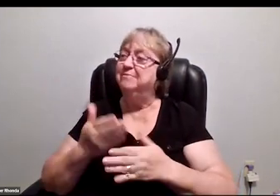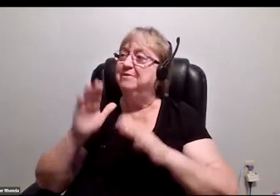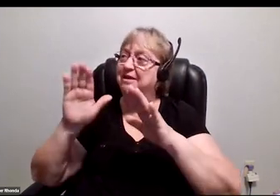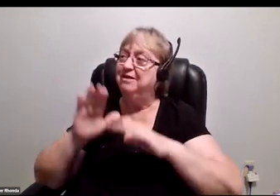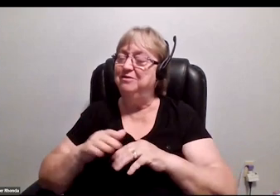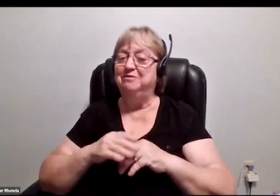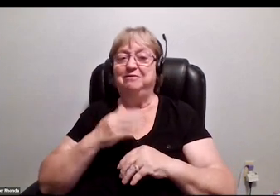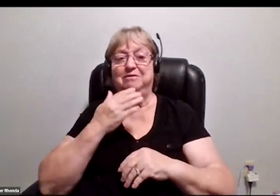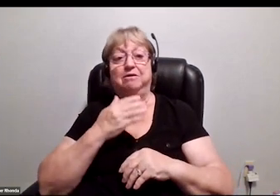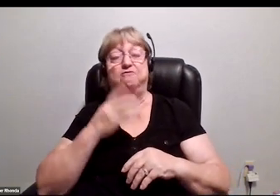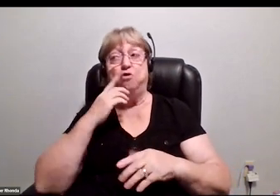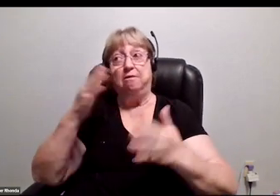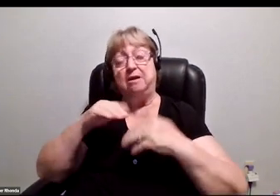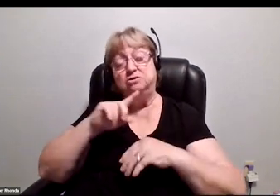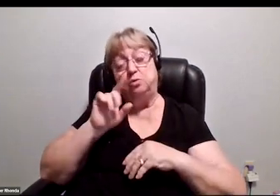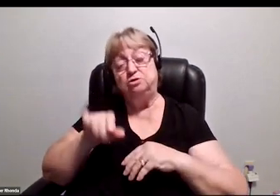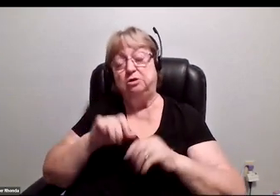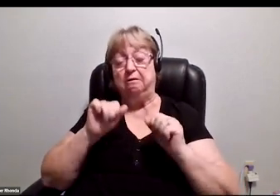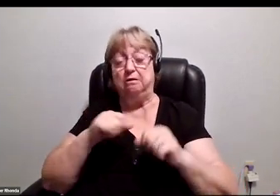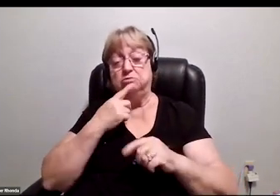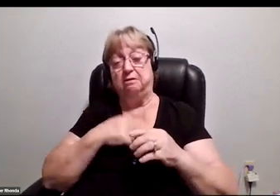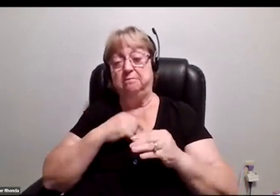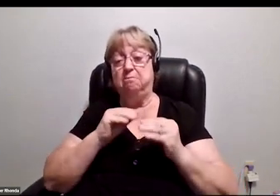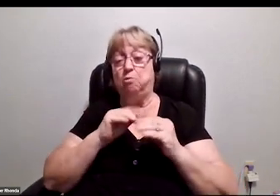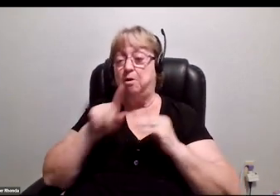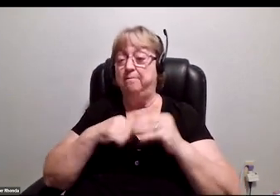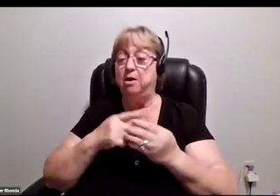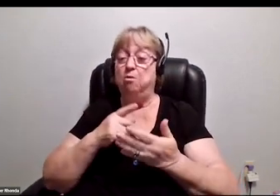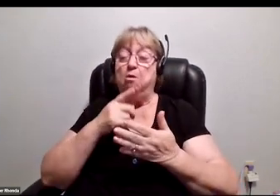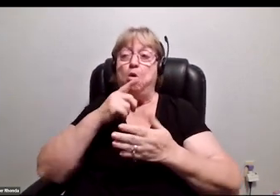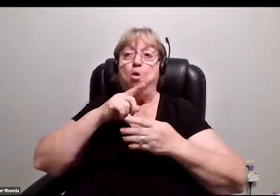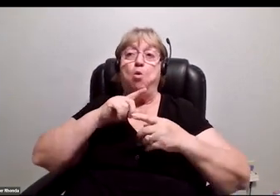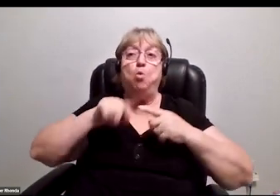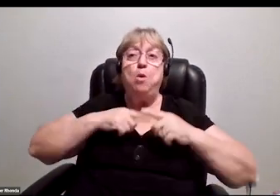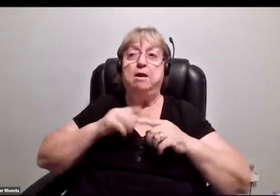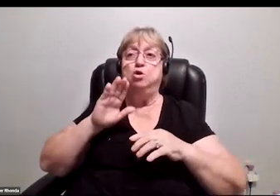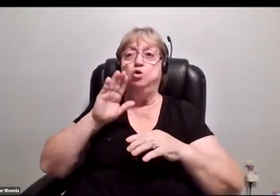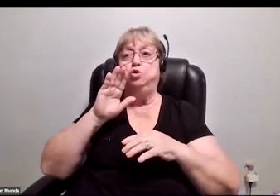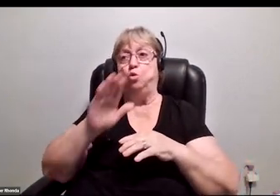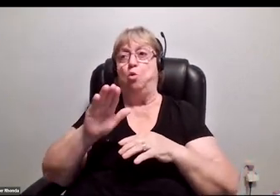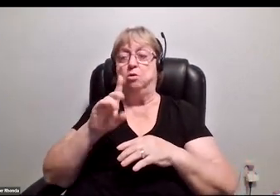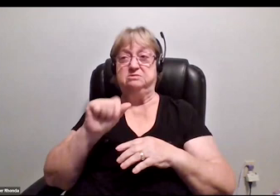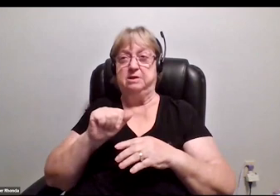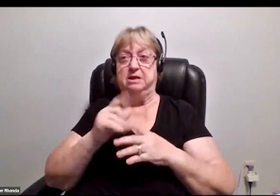For our next question, can you tell us a little bit more about times when your disability was an advantage in your industry?